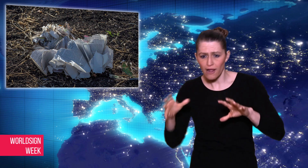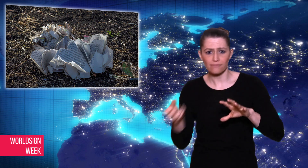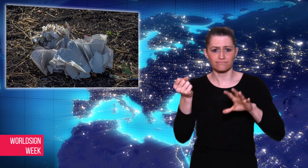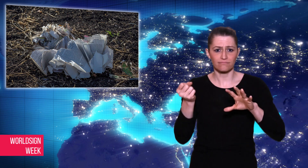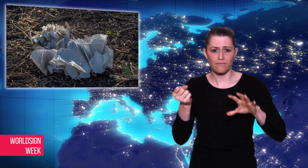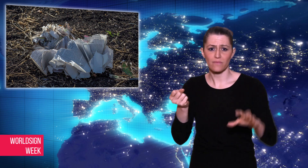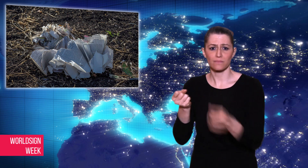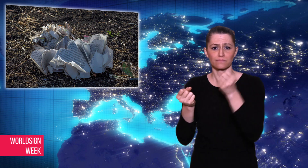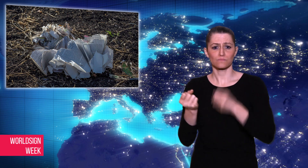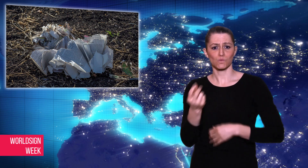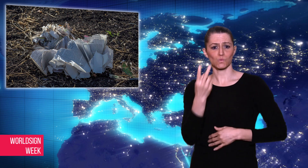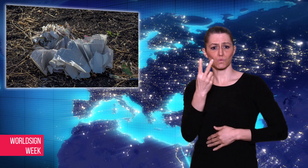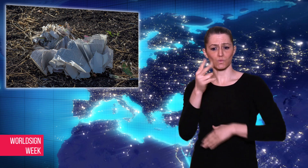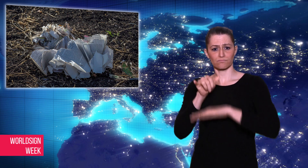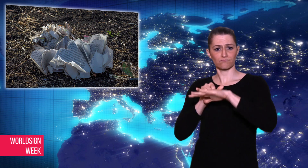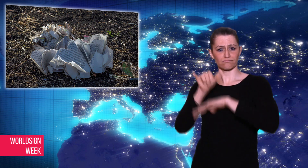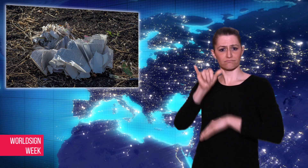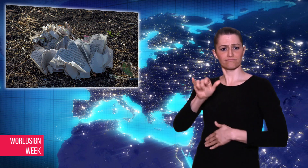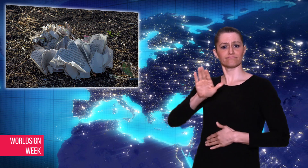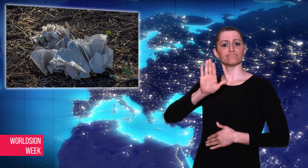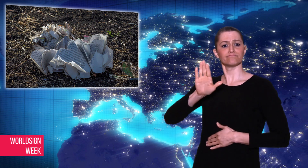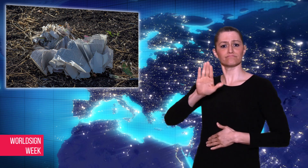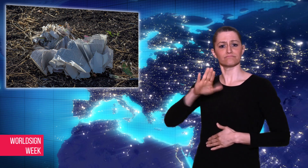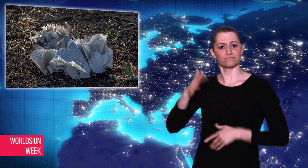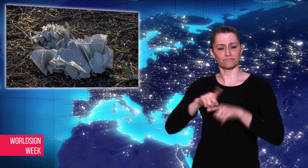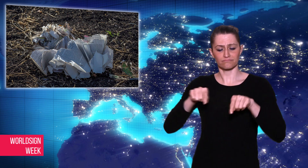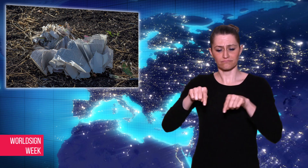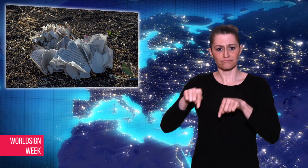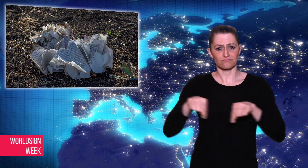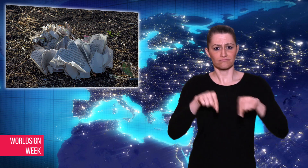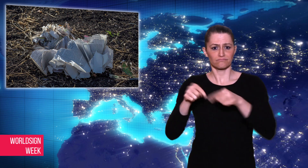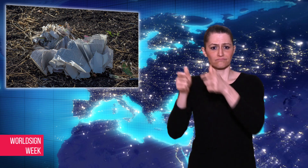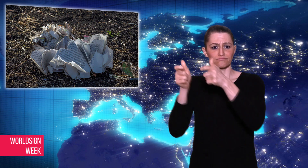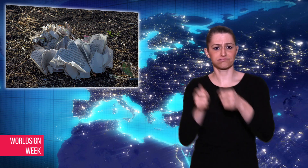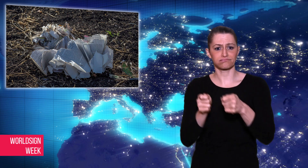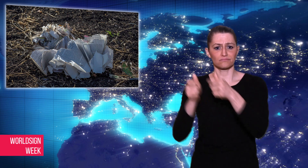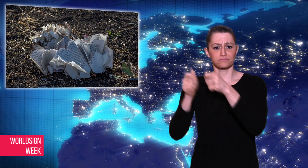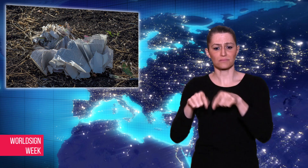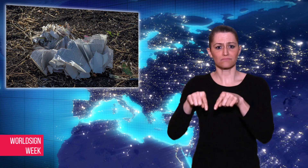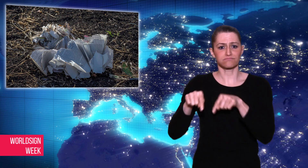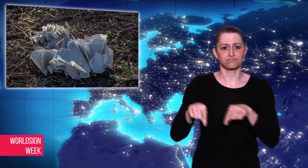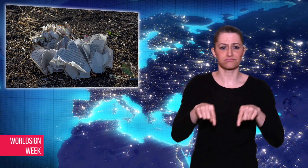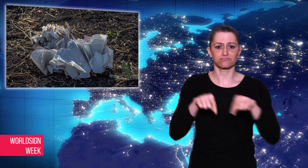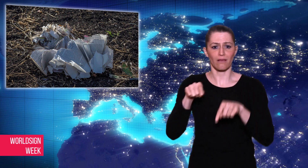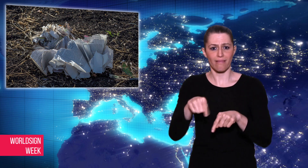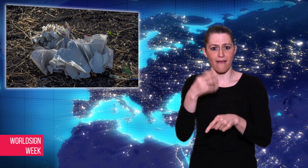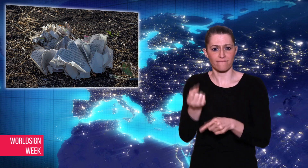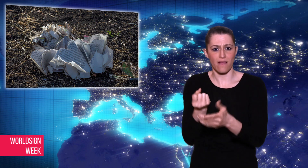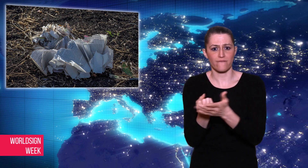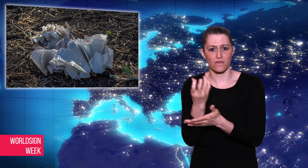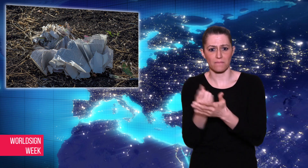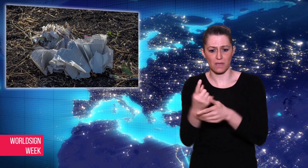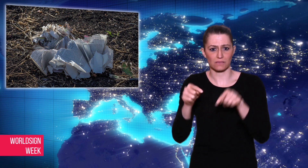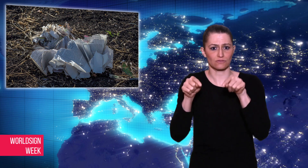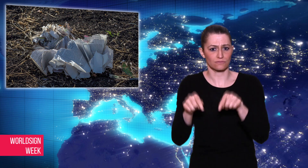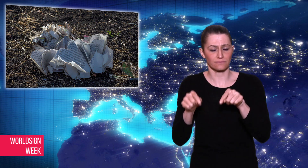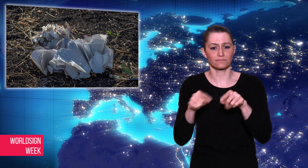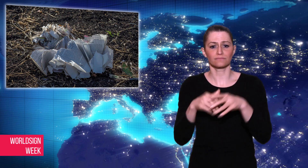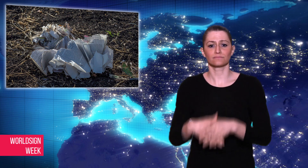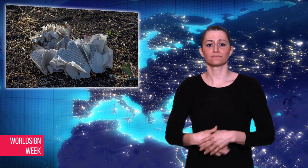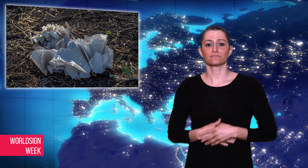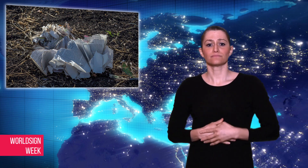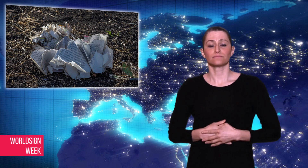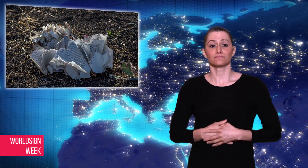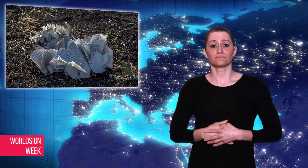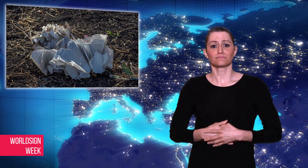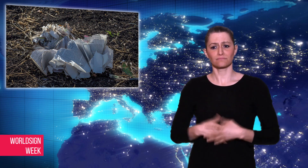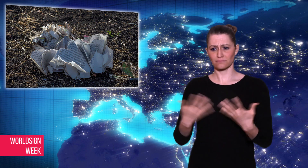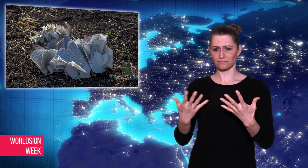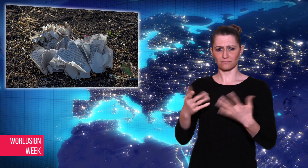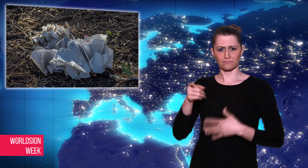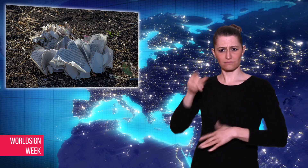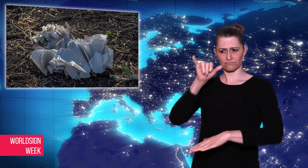Rescue workers went to the crash site and found two flight